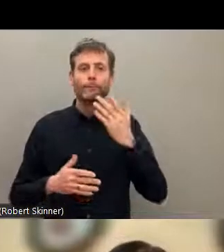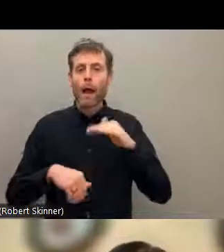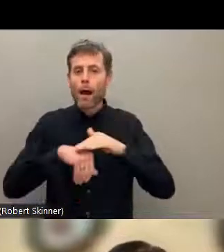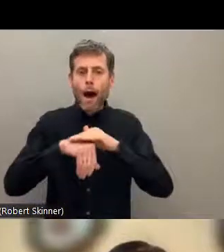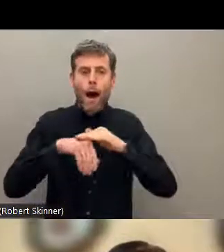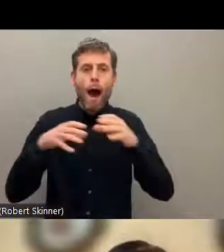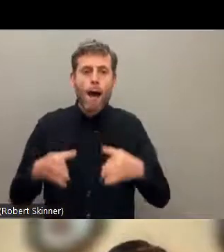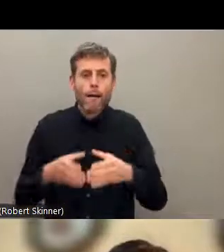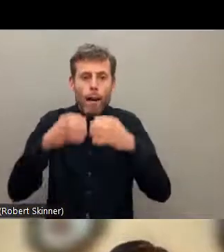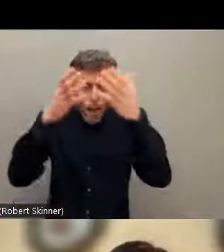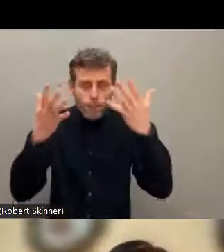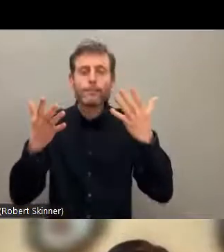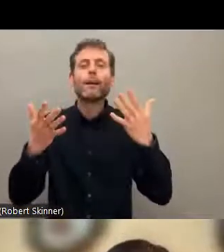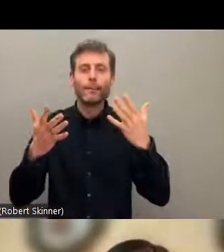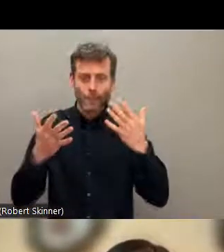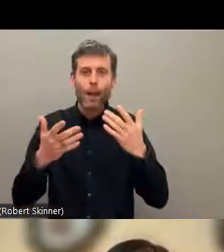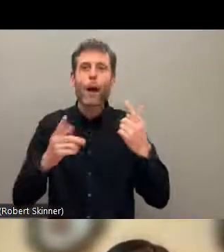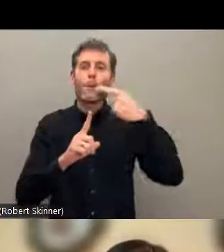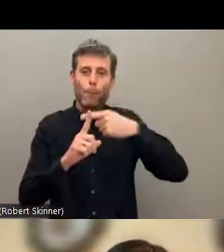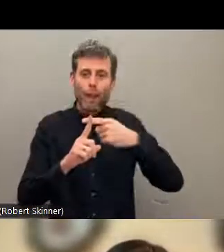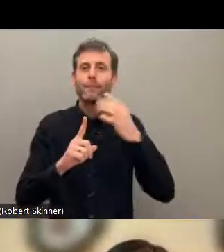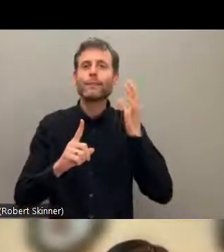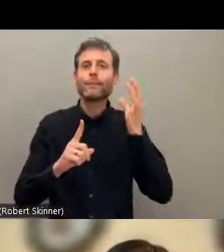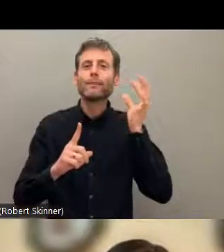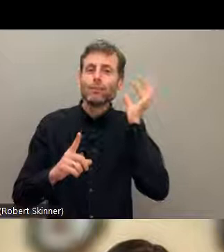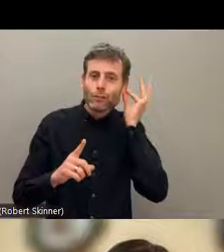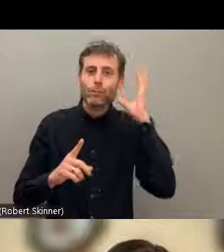and ethnicity. We see in most countries where indigenous